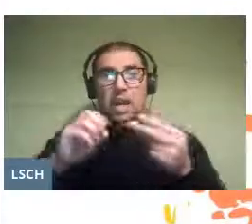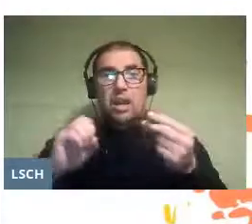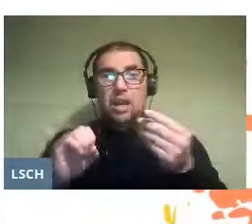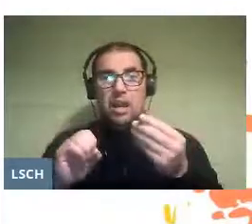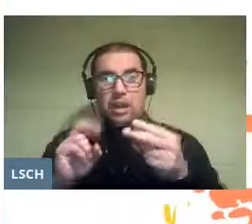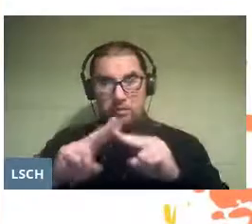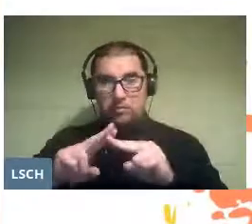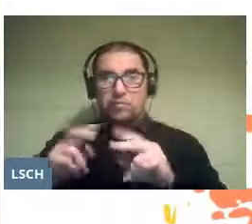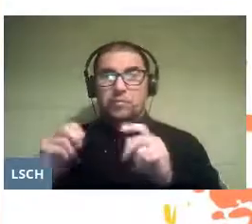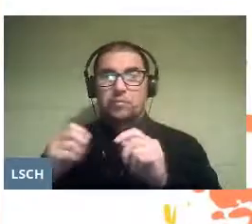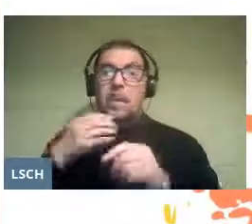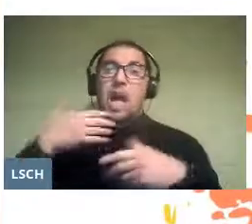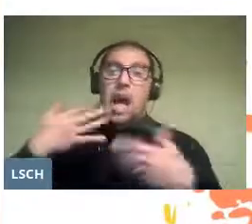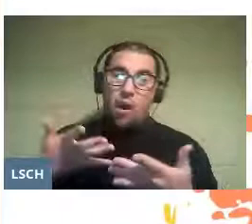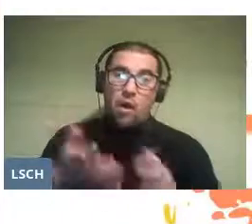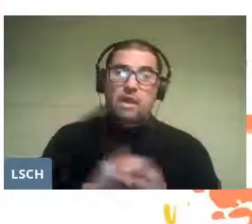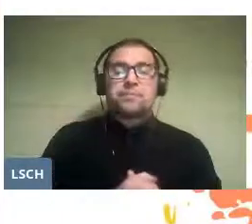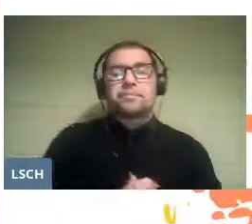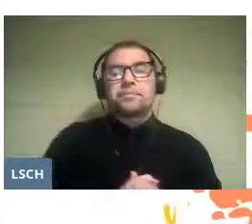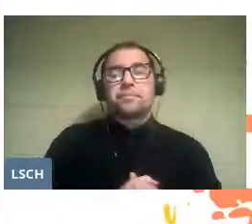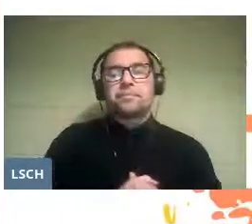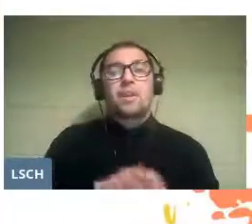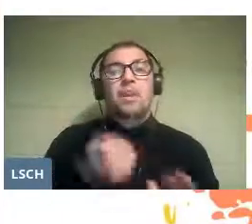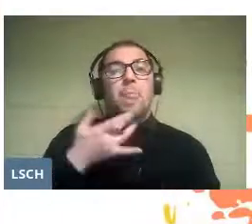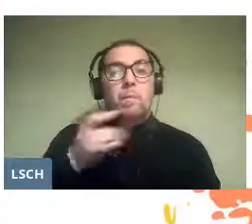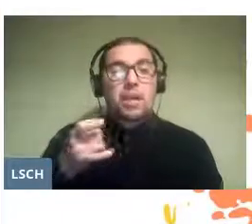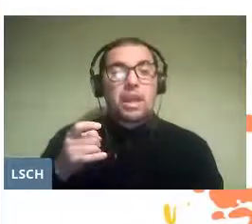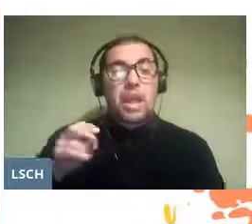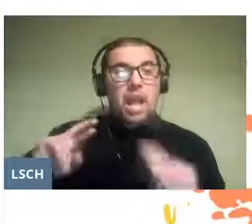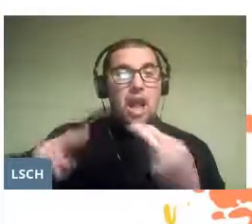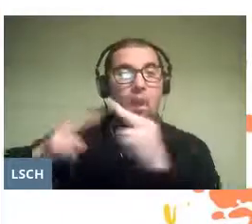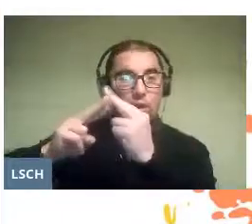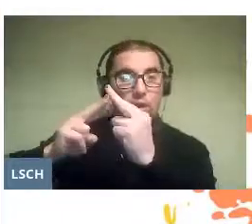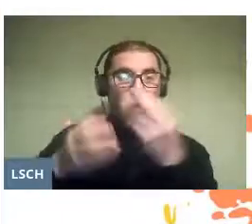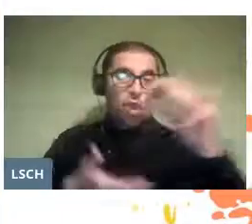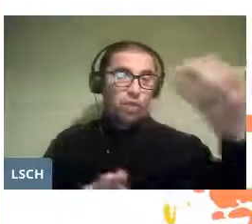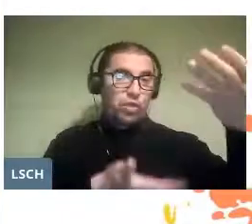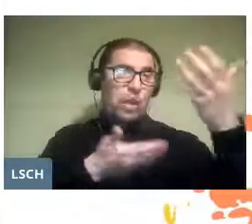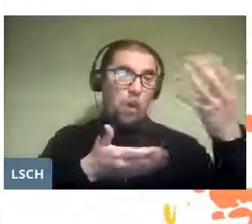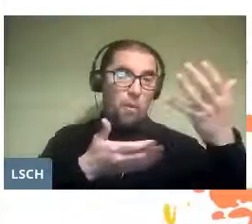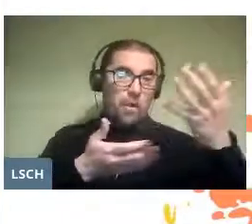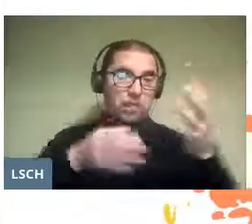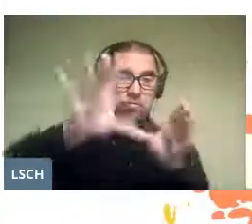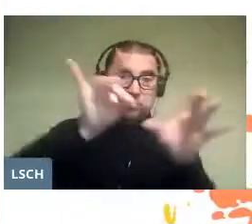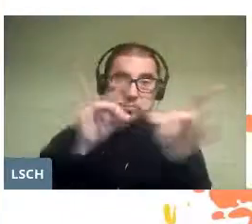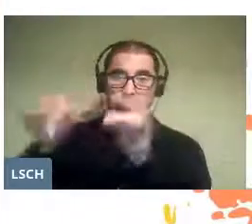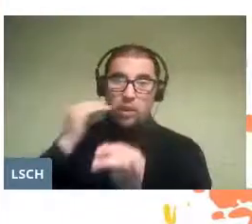Therefore, because the construction of operas by children, for children,